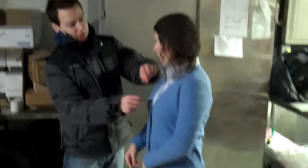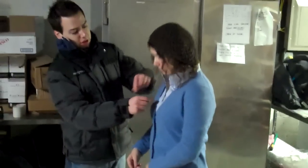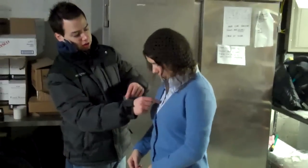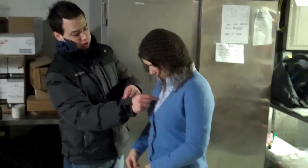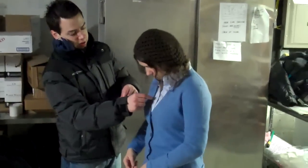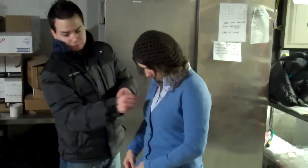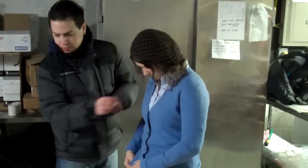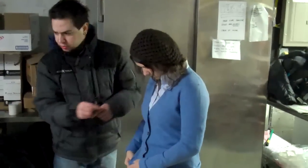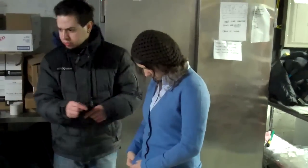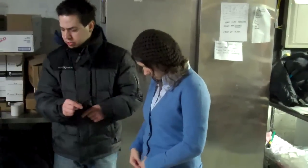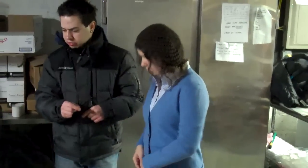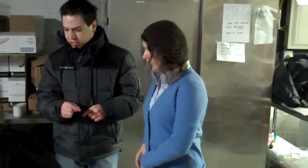It's going to go underneath...